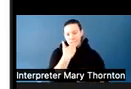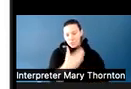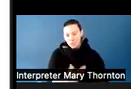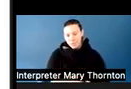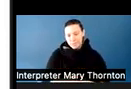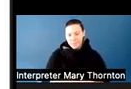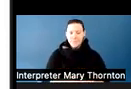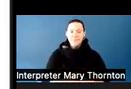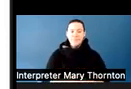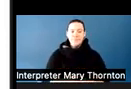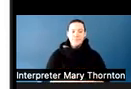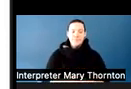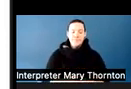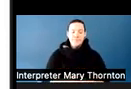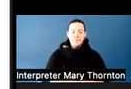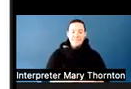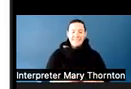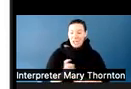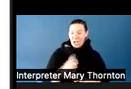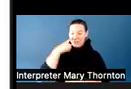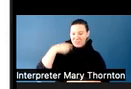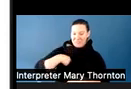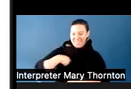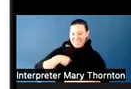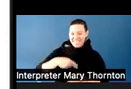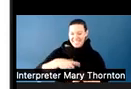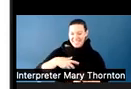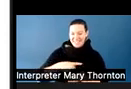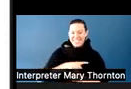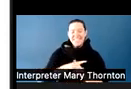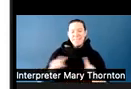of disruptive behaviors with assuming the person is not